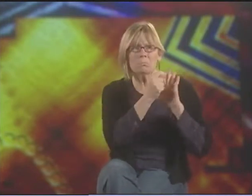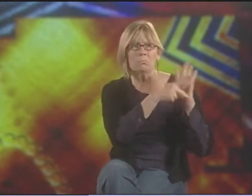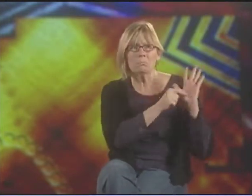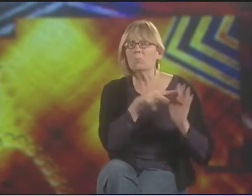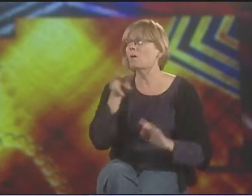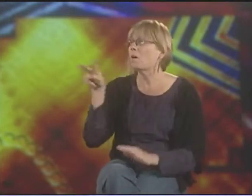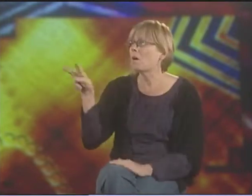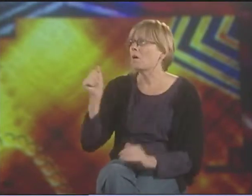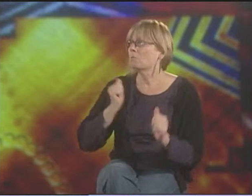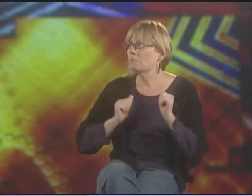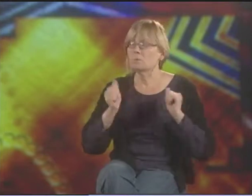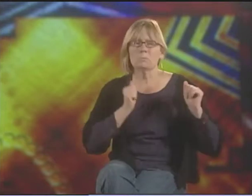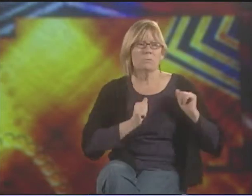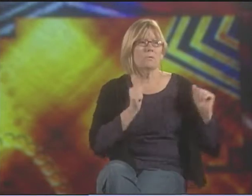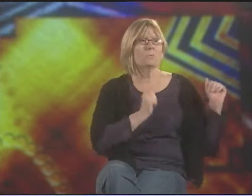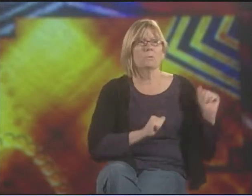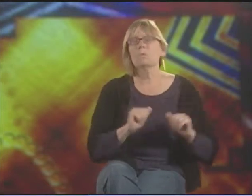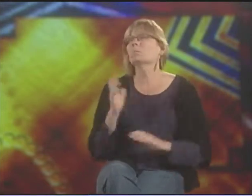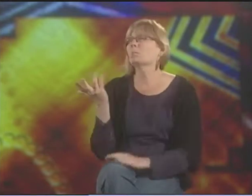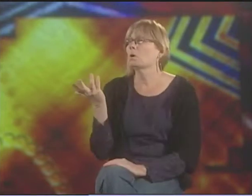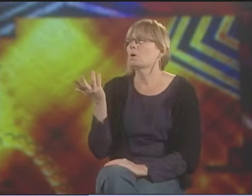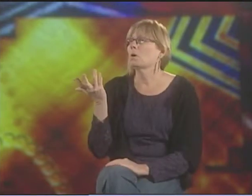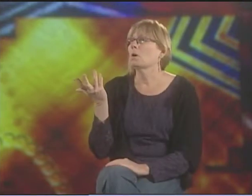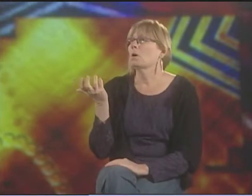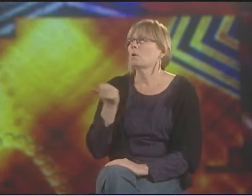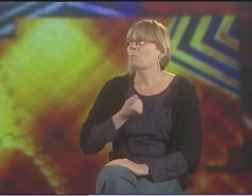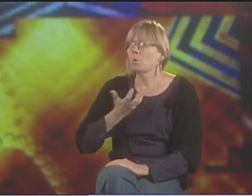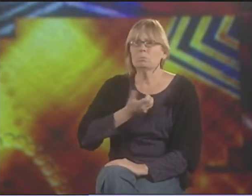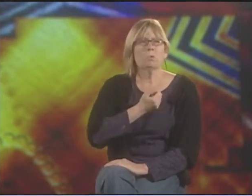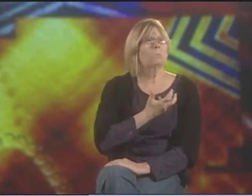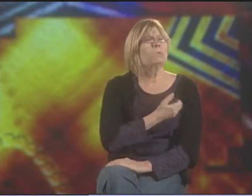I STARTED WATCHING A LOT OF DIFFERENT TAPES OF PERFORMANCES,